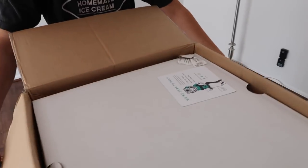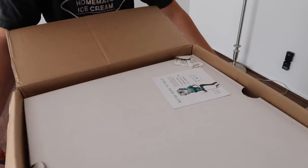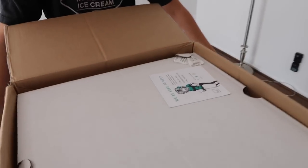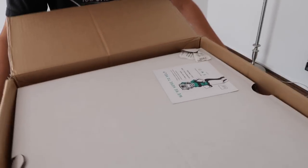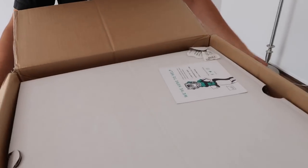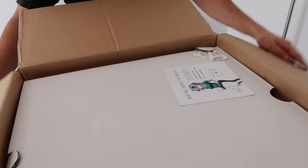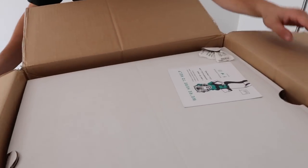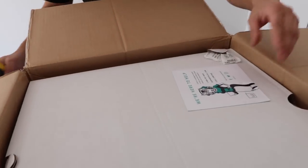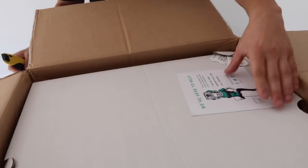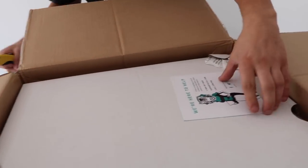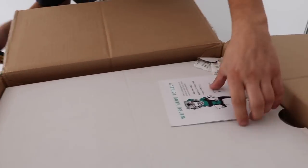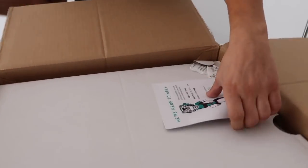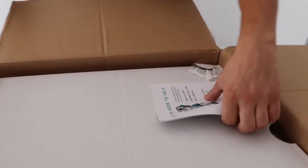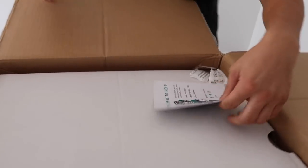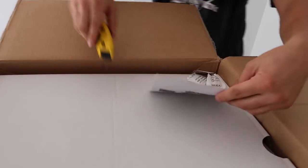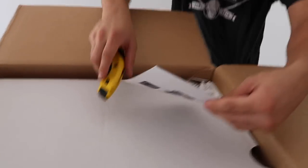E: Oh look there's a card